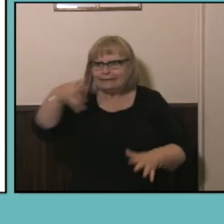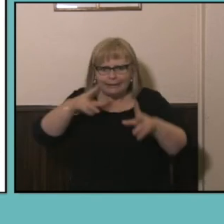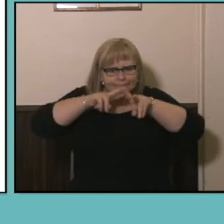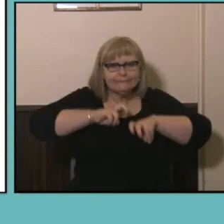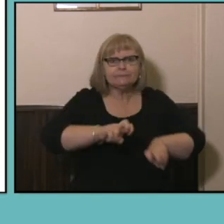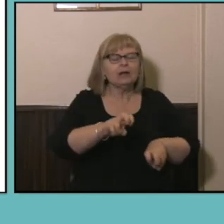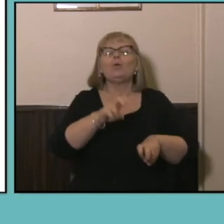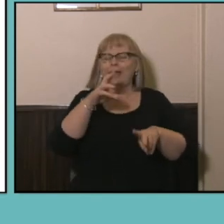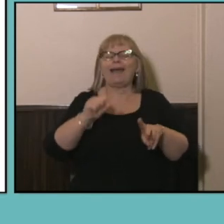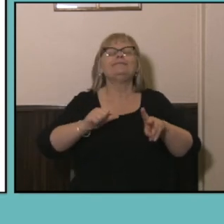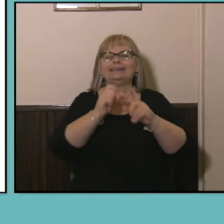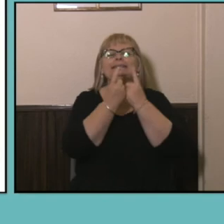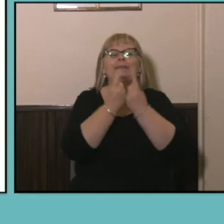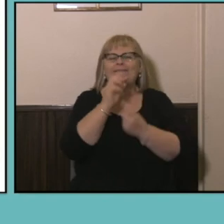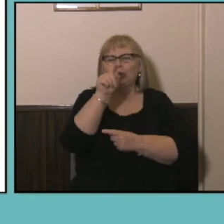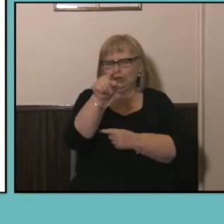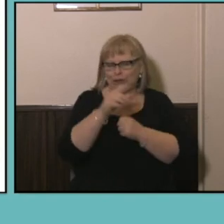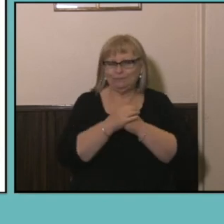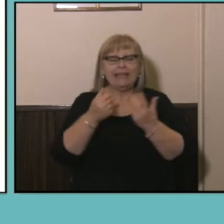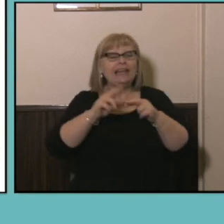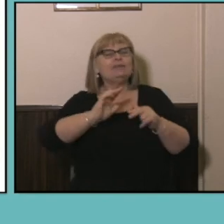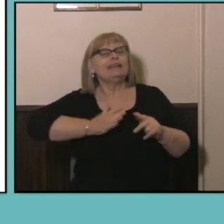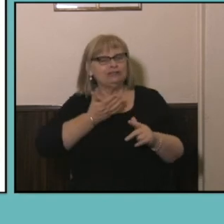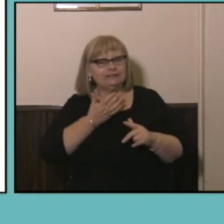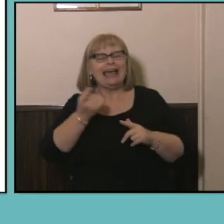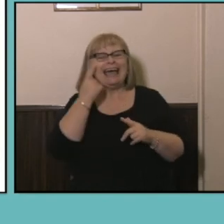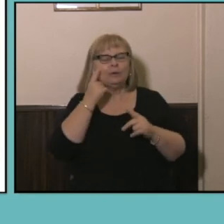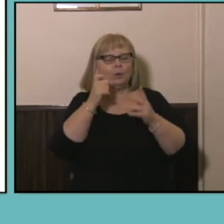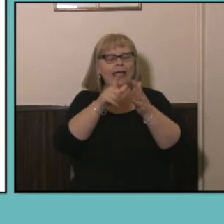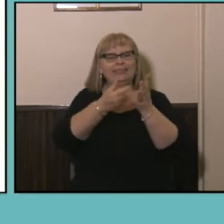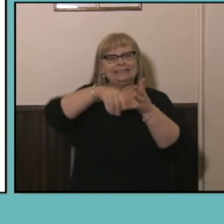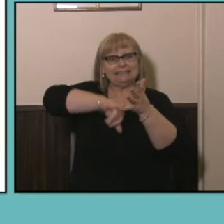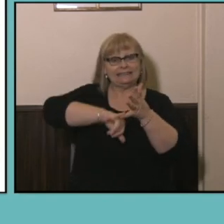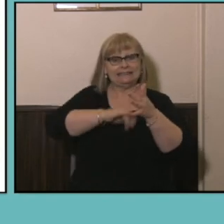a product for you. If you're interested just go to the Census web page and click